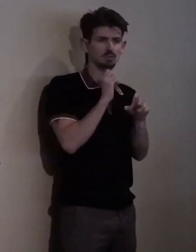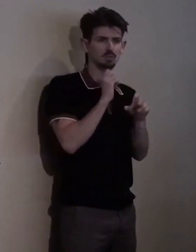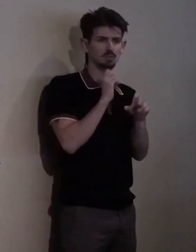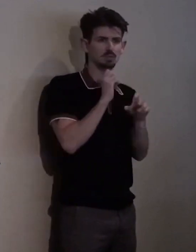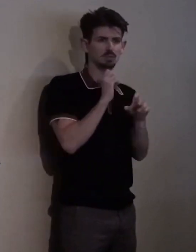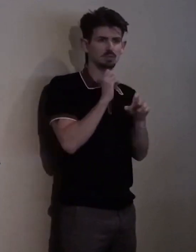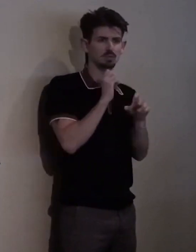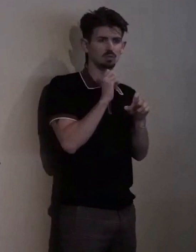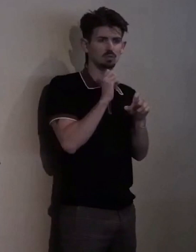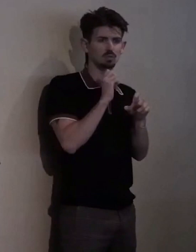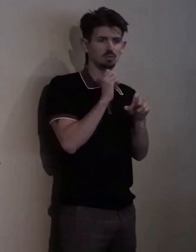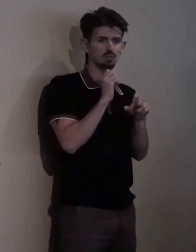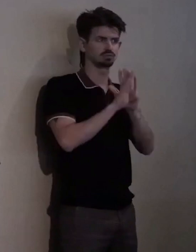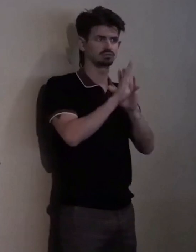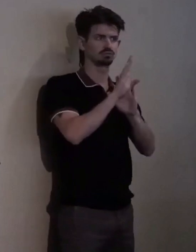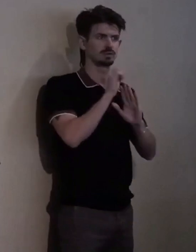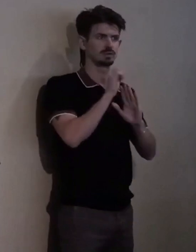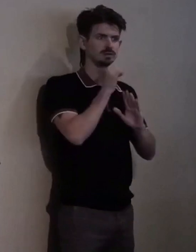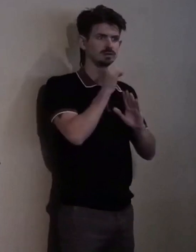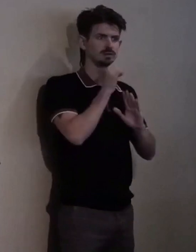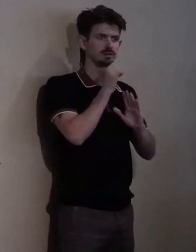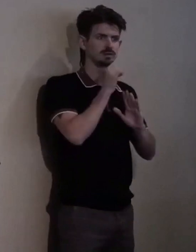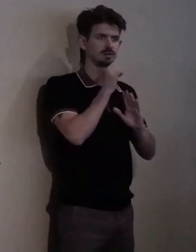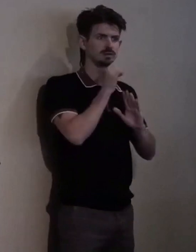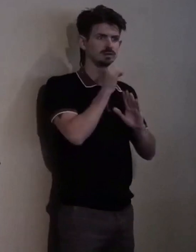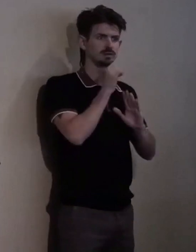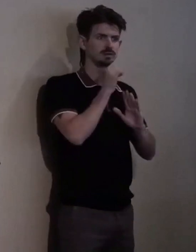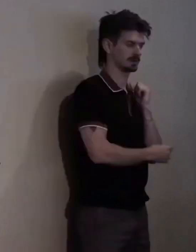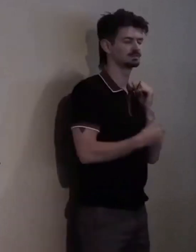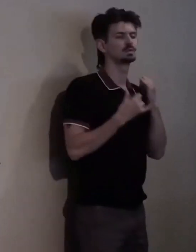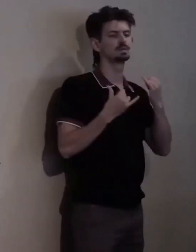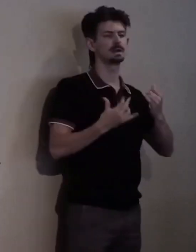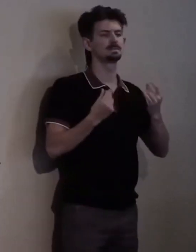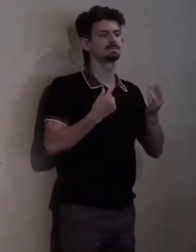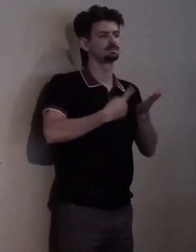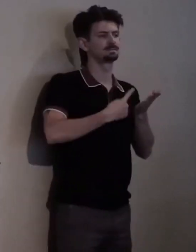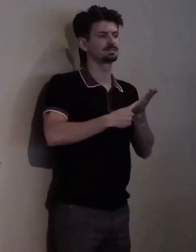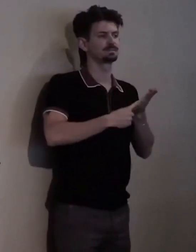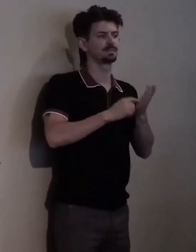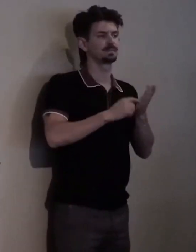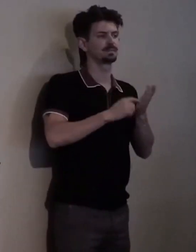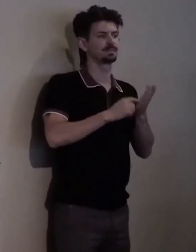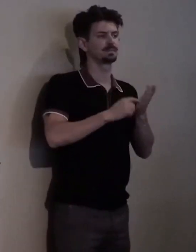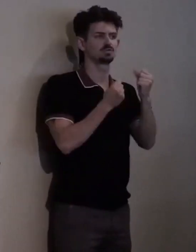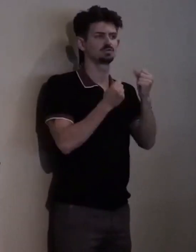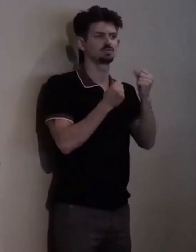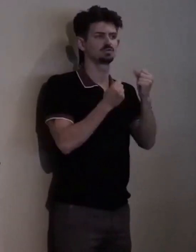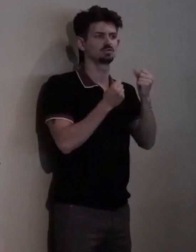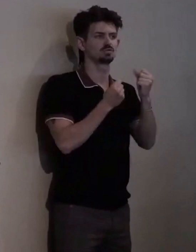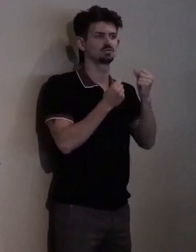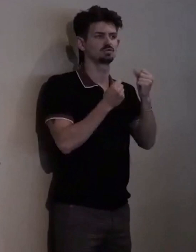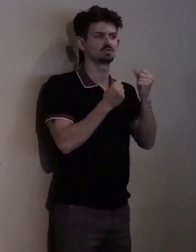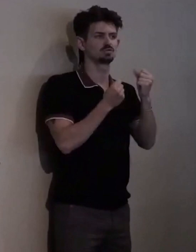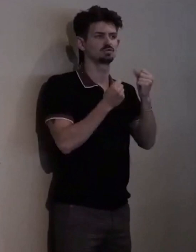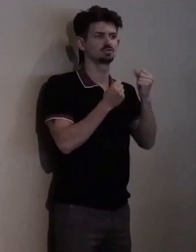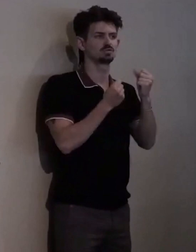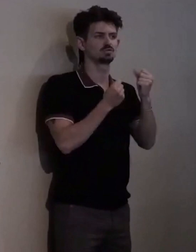Now let's talk about how we can continue our support for CCDC. We are living in tough and strange times